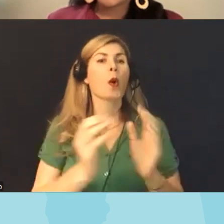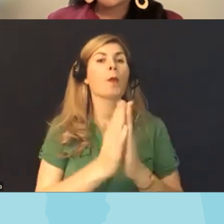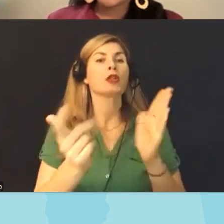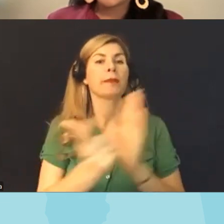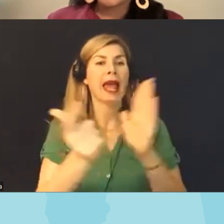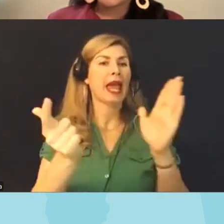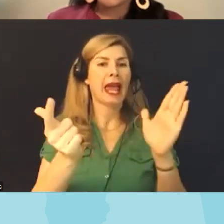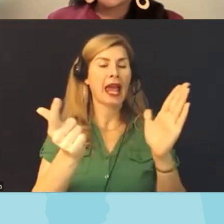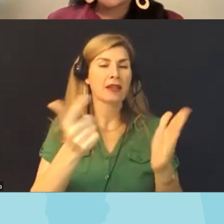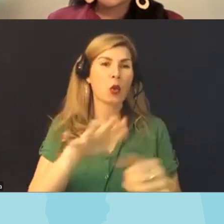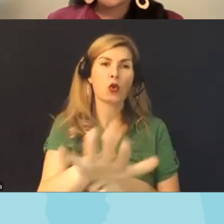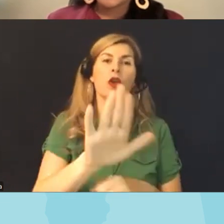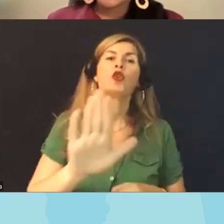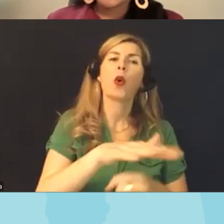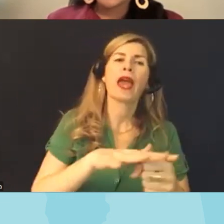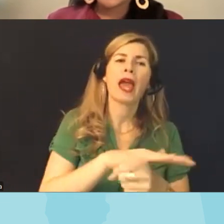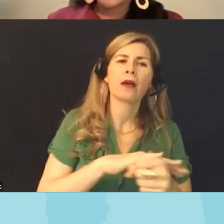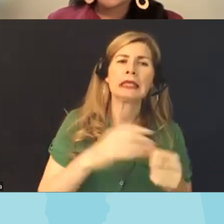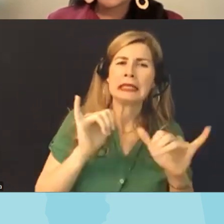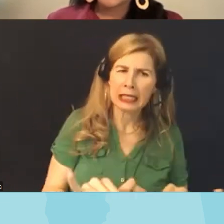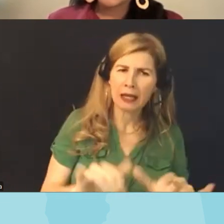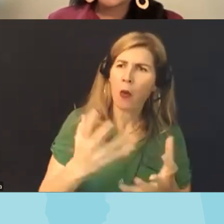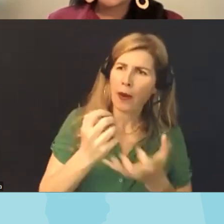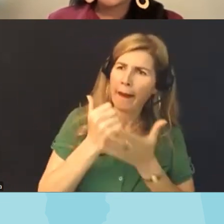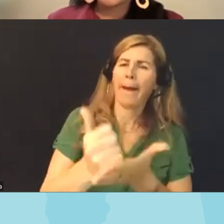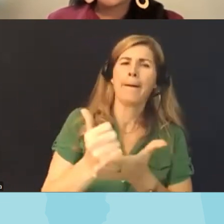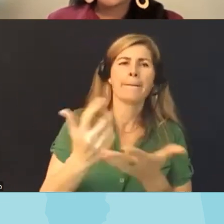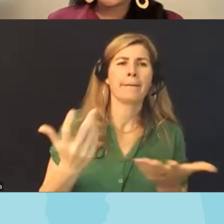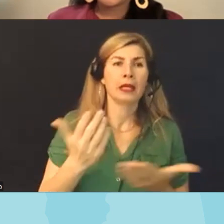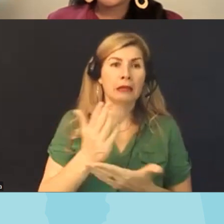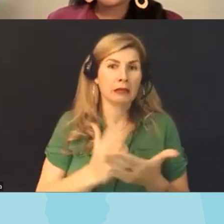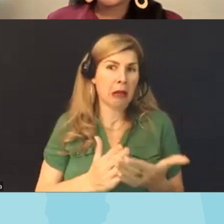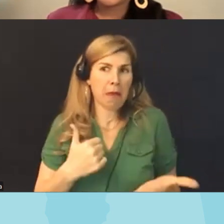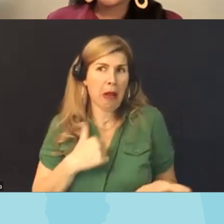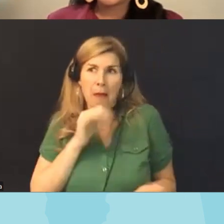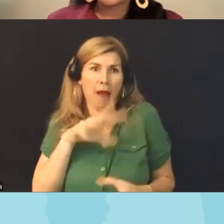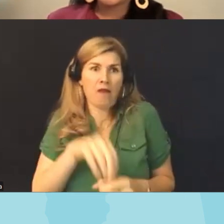we heard a lot about on the other side you know folks who are not members of those communities